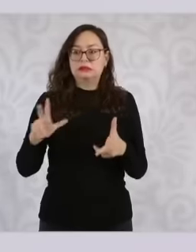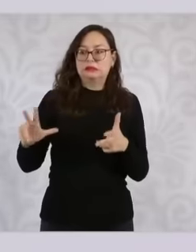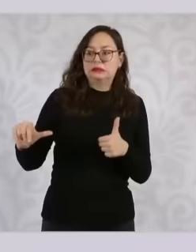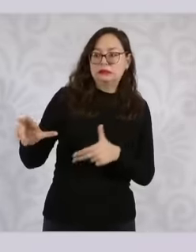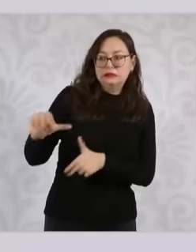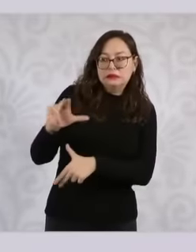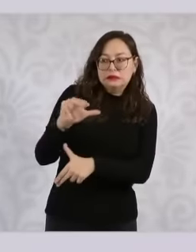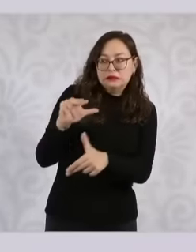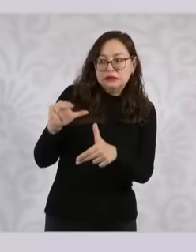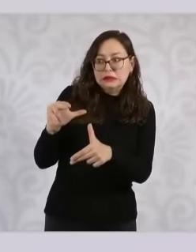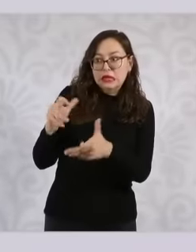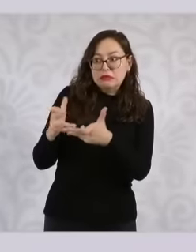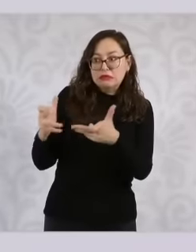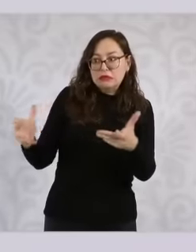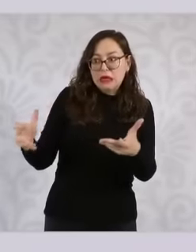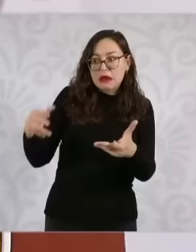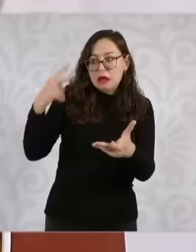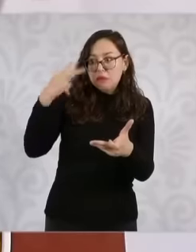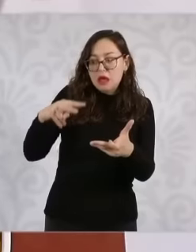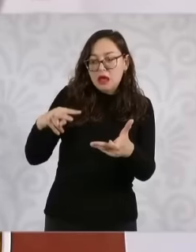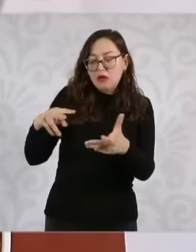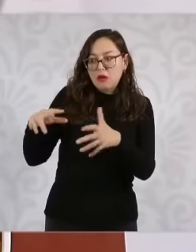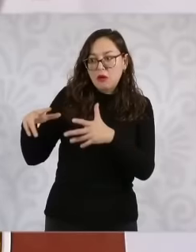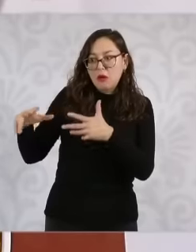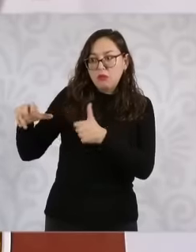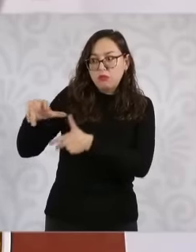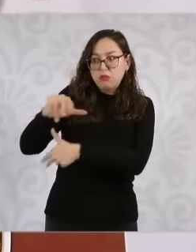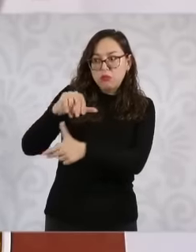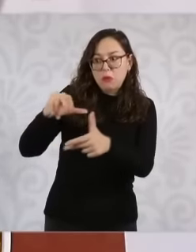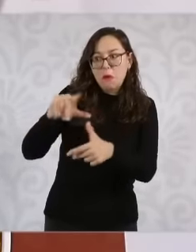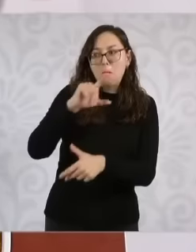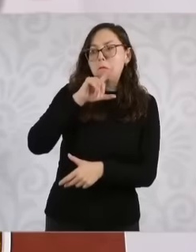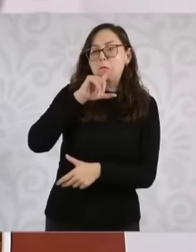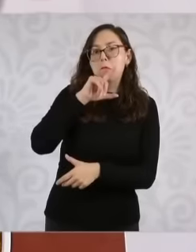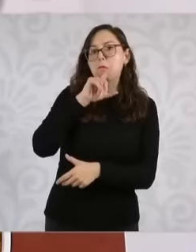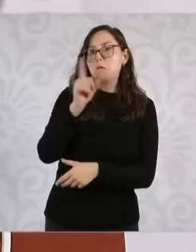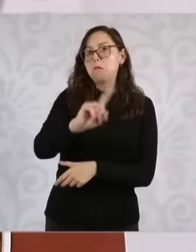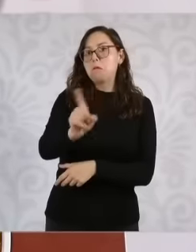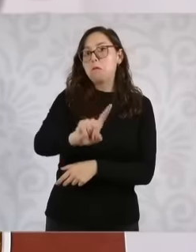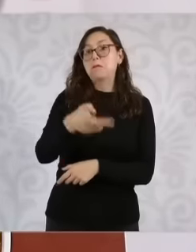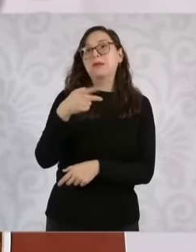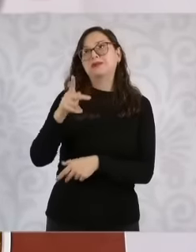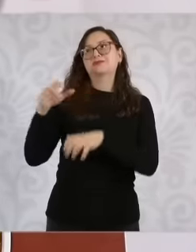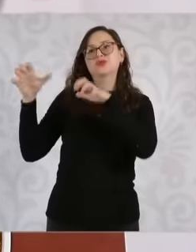Mexican coasts But there is going to be an increase in rains anyway we will check